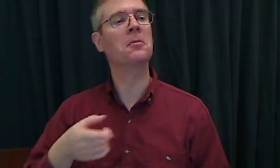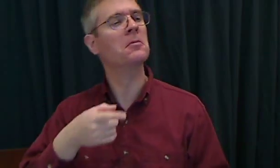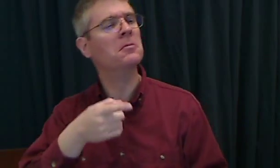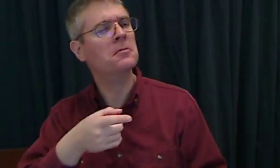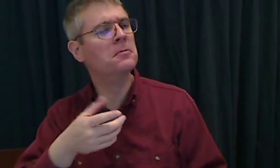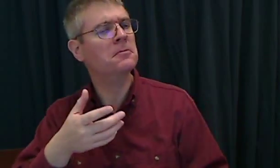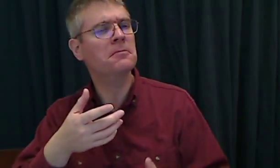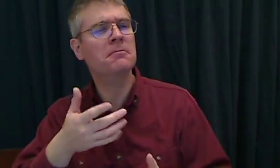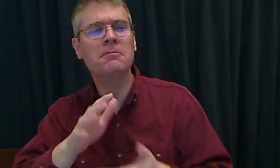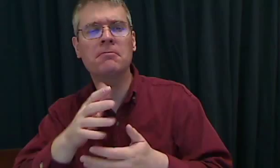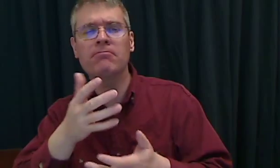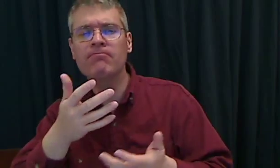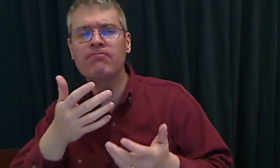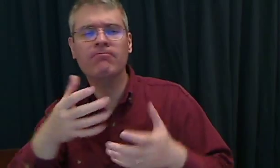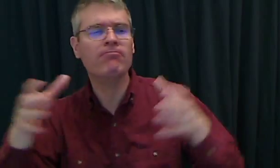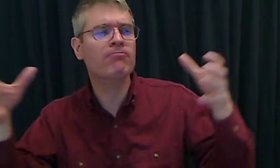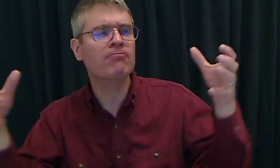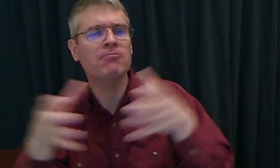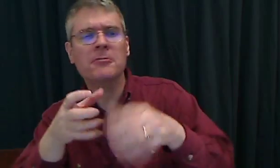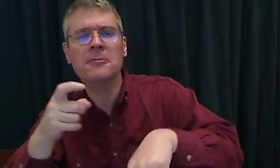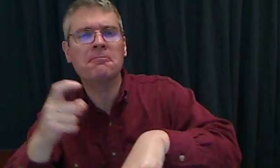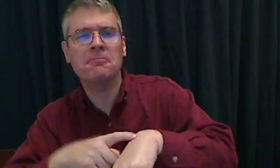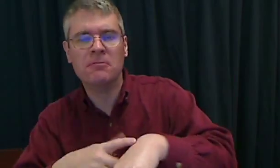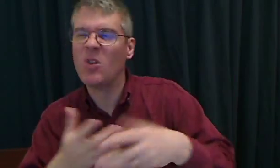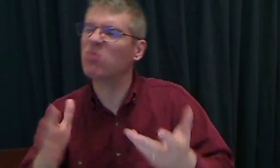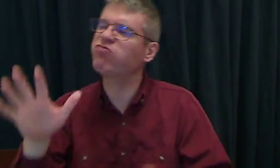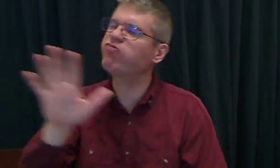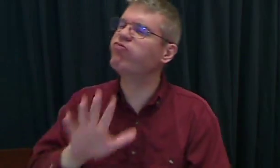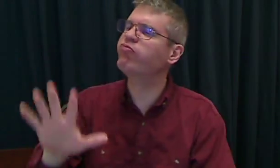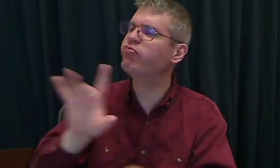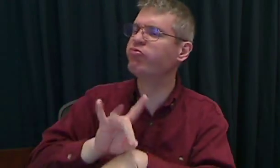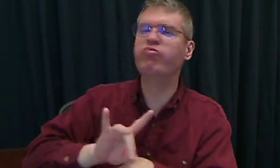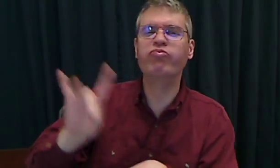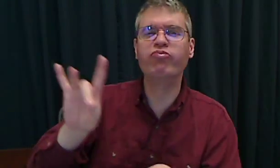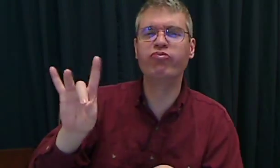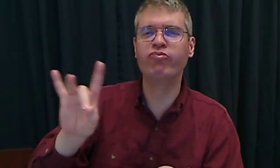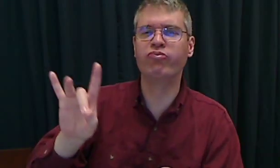"What time are we meeting?" "About 8:00."